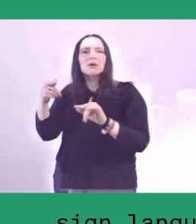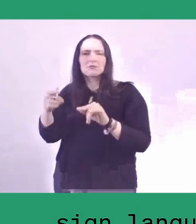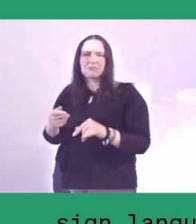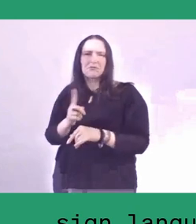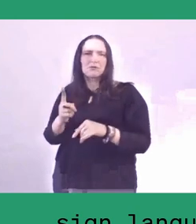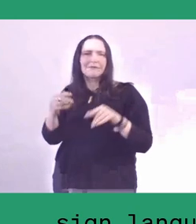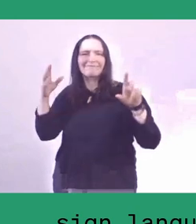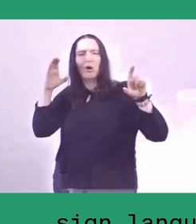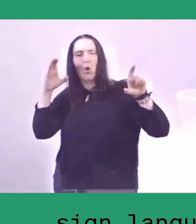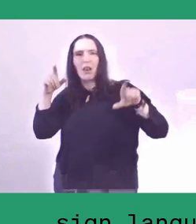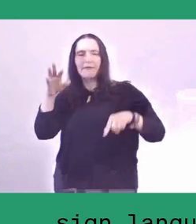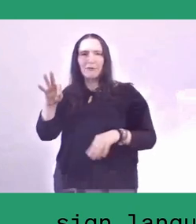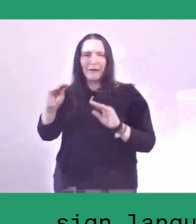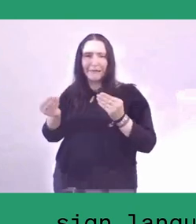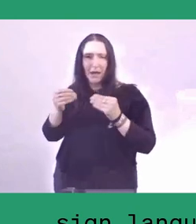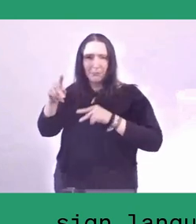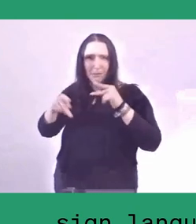because it's associated with poverty,